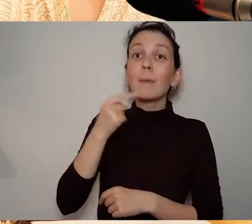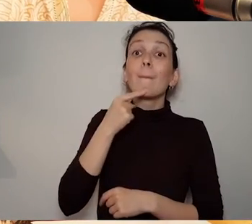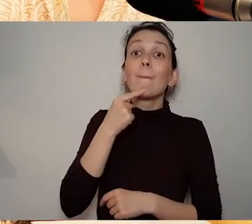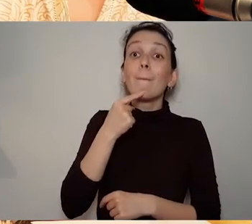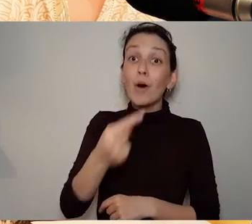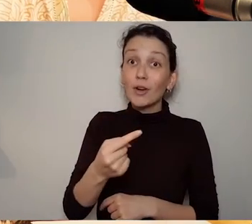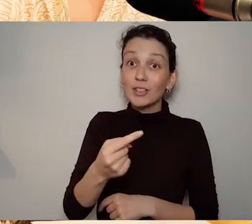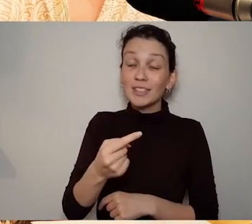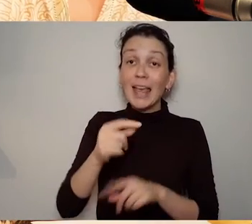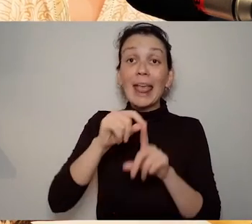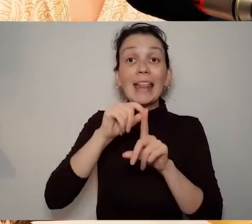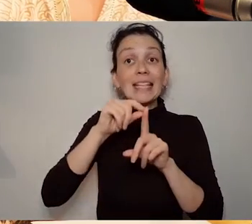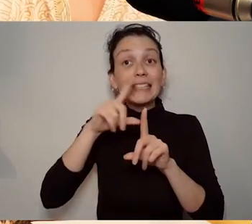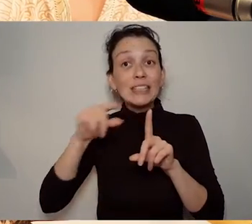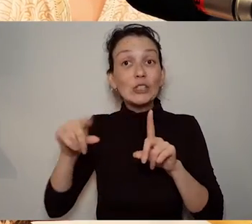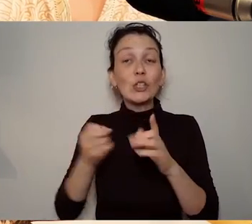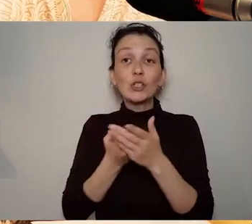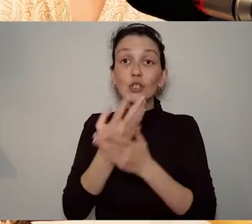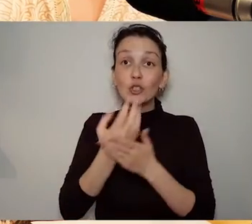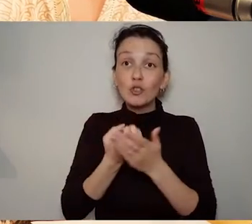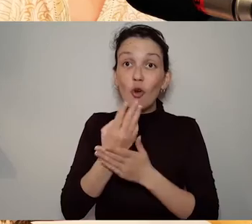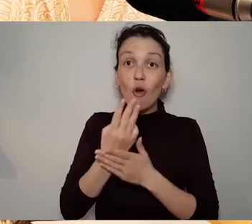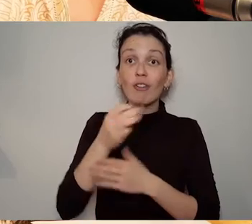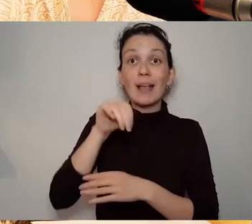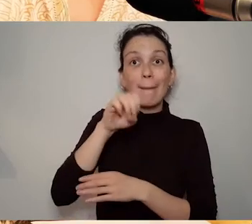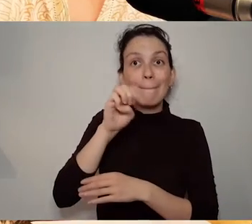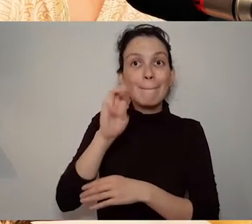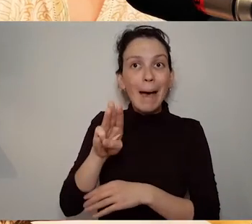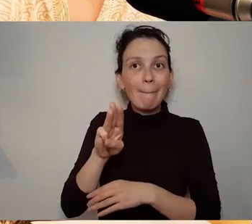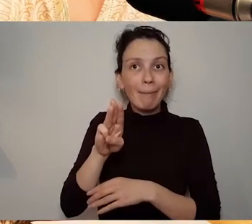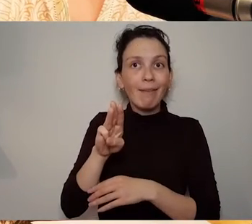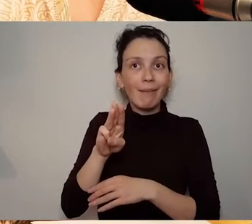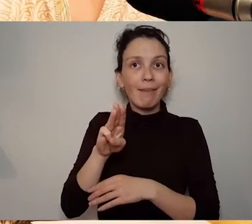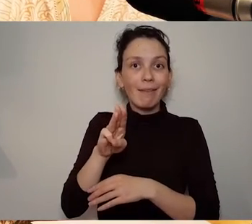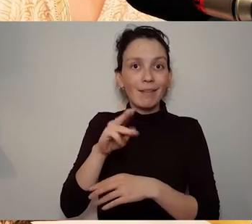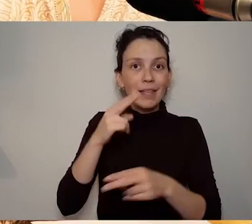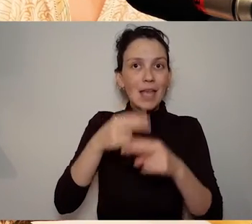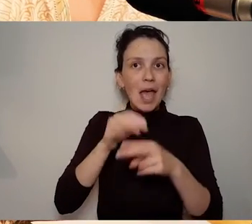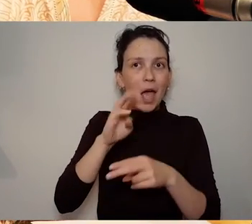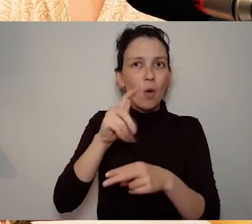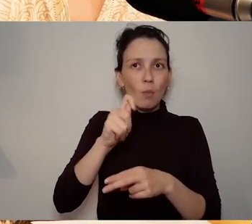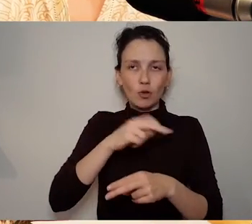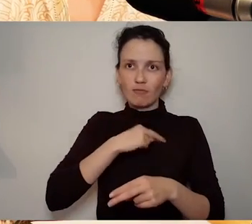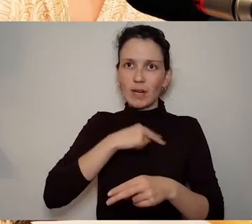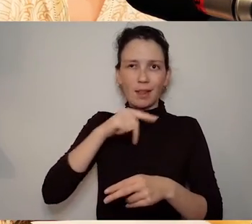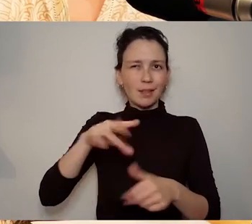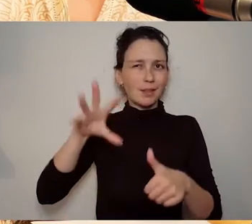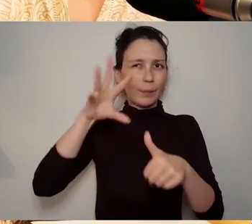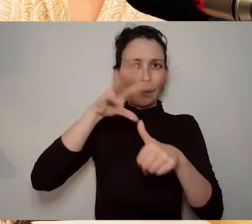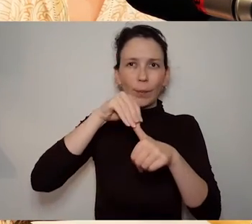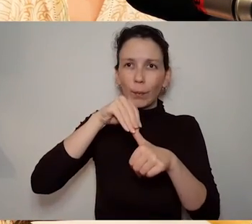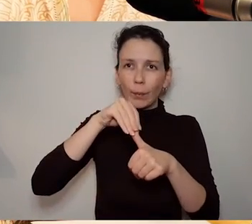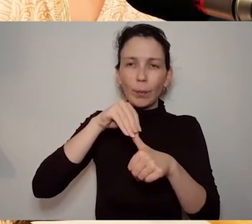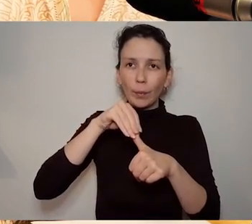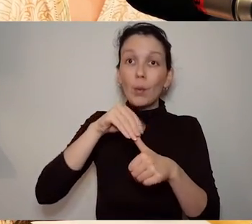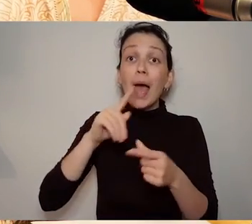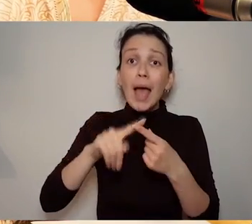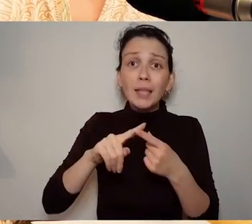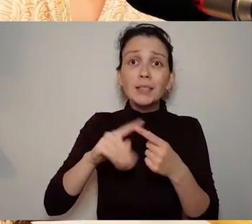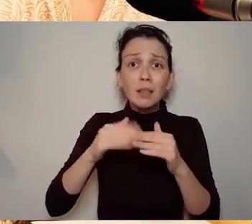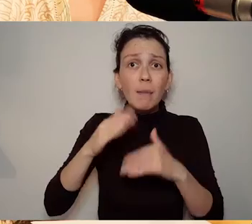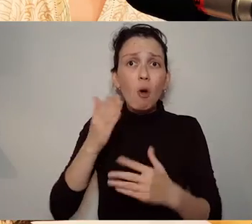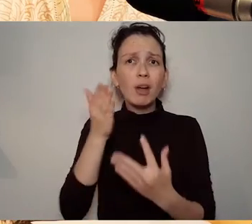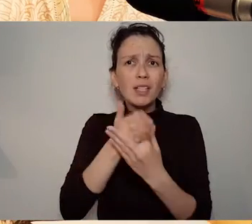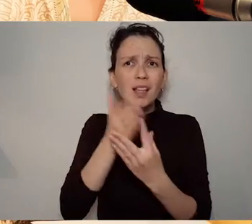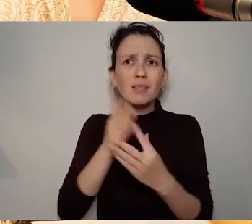engaging reflective it has you know Jenny is she does so much more than stand and to take